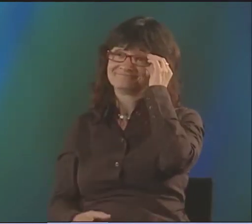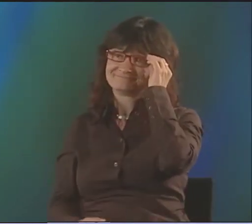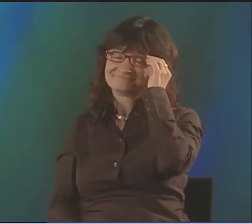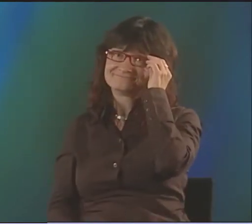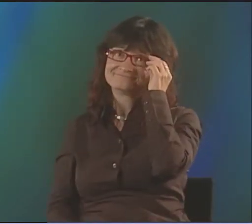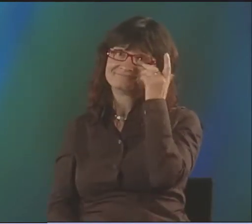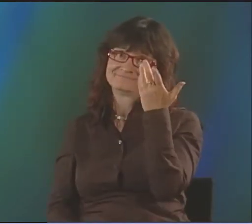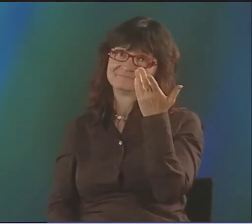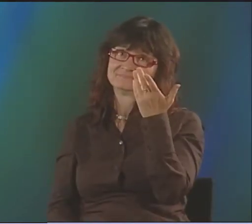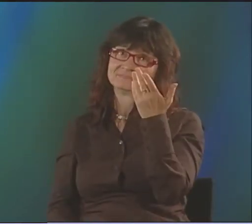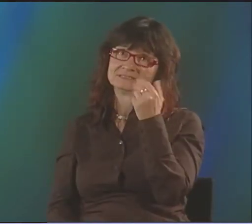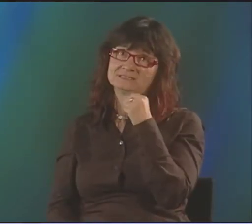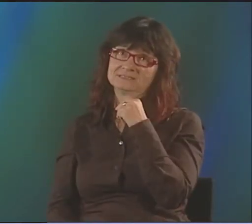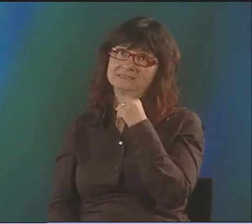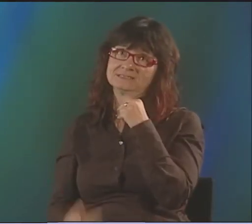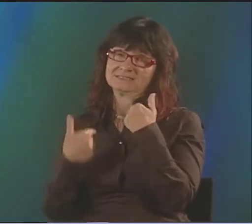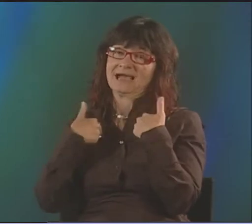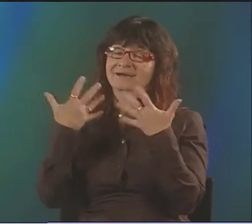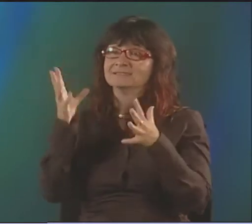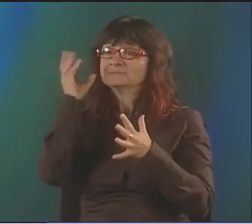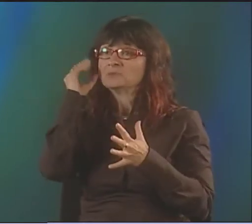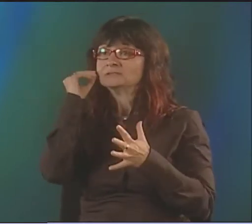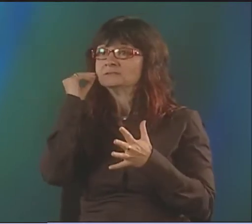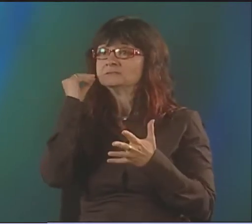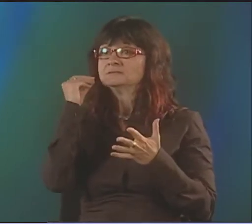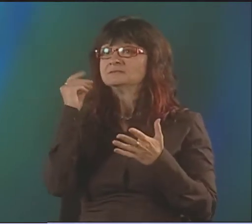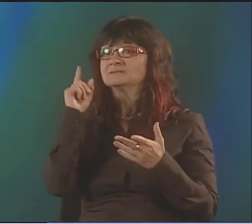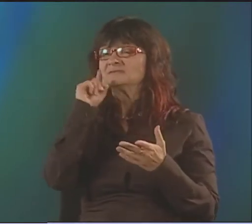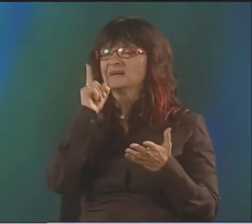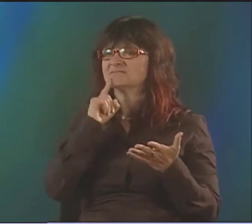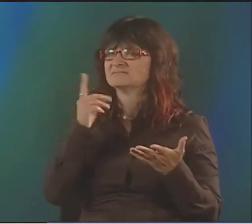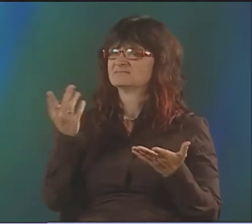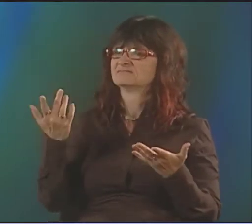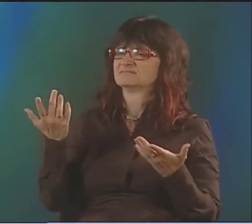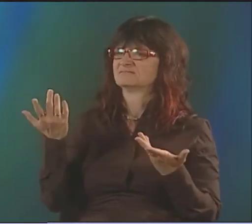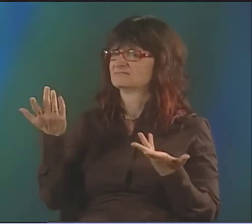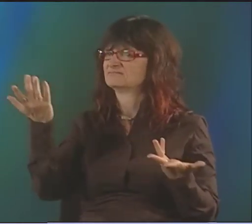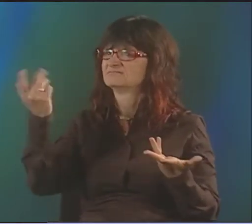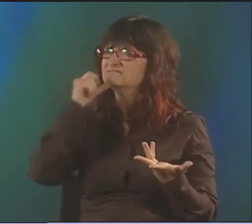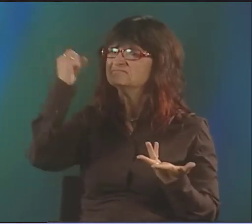SO THROUGH DISCUSSIONS AND THROUGH DELIBERATIONS, WE WERE ABLE TO BRING THOSE TWO TOGETHER